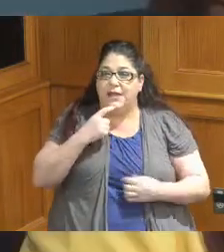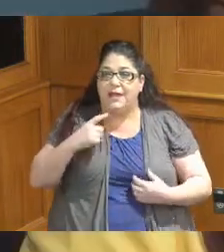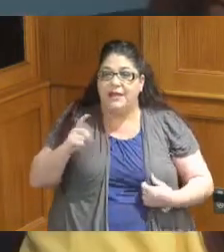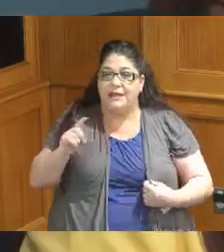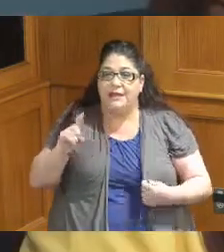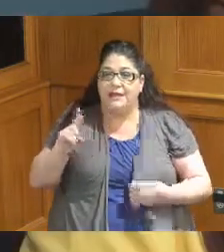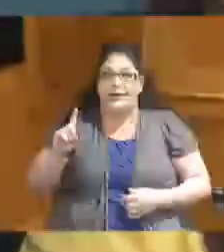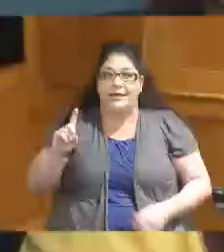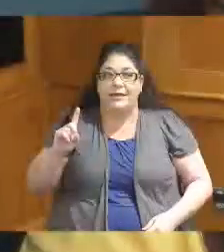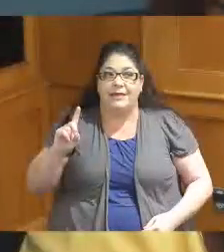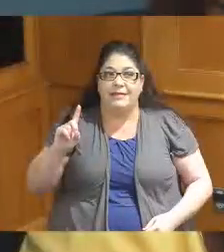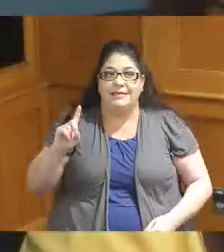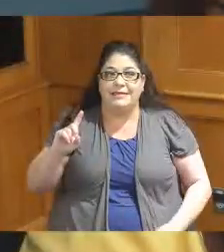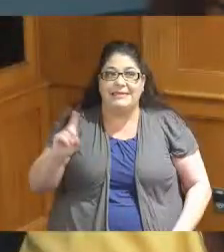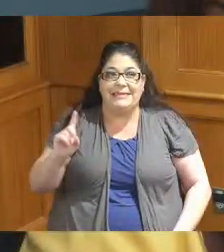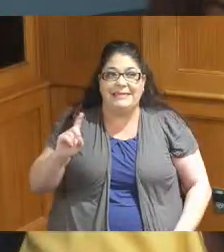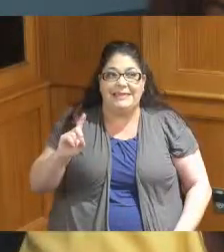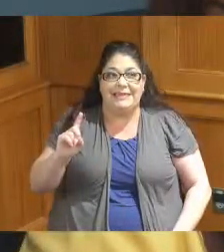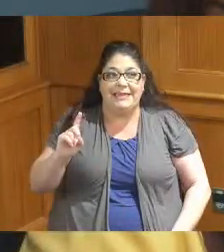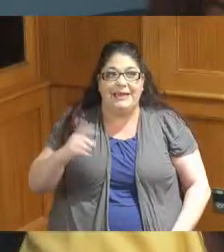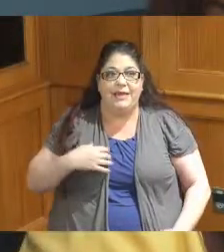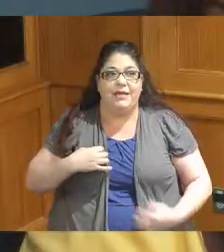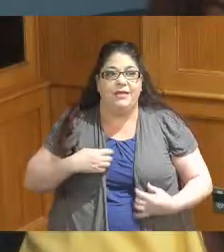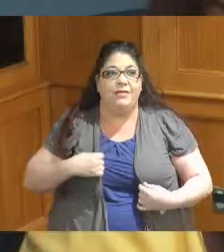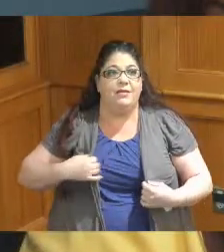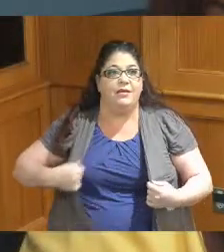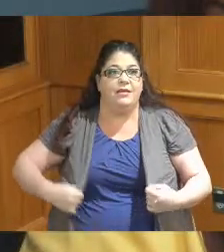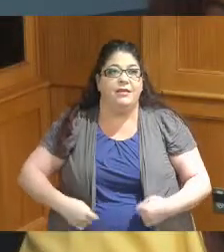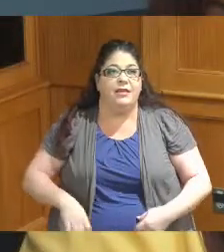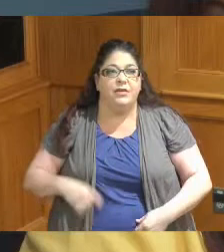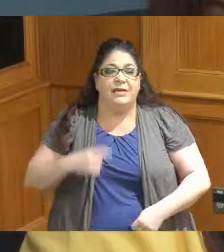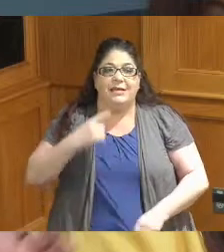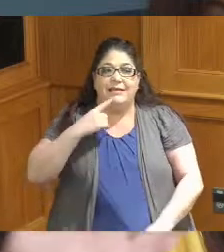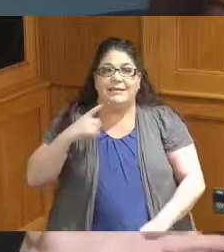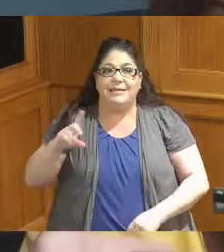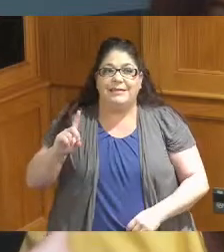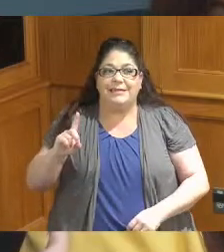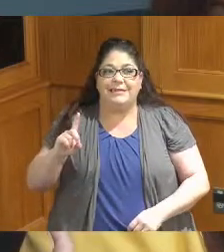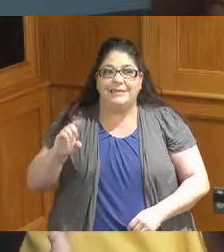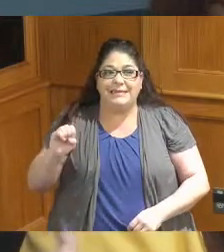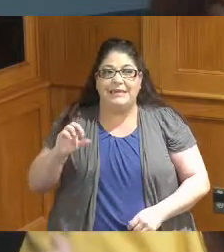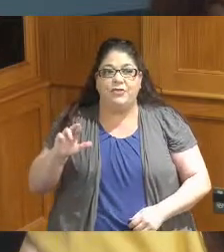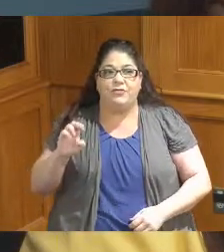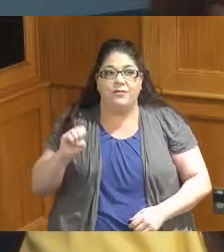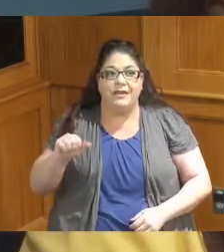you got that D you might think you said crease I just wanted to make sure that people knew that